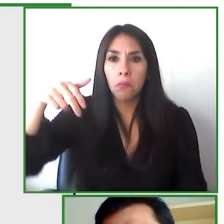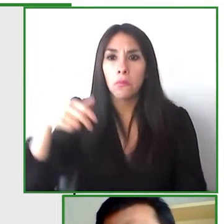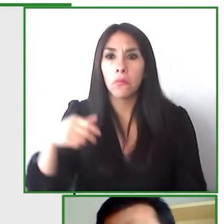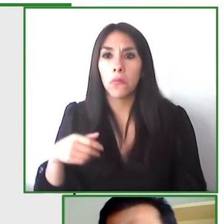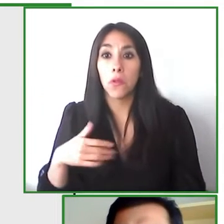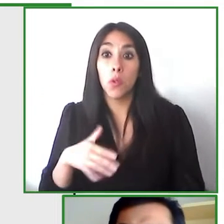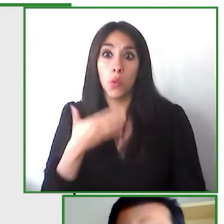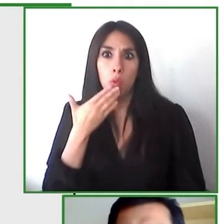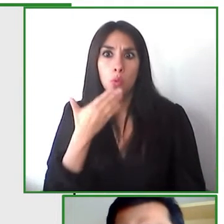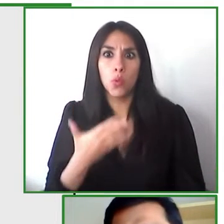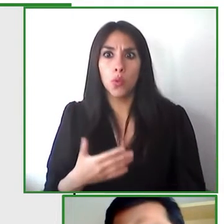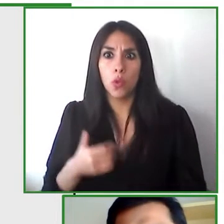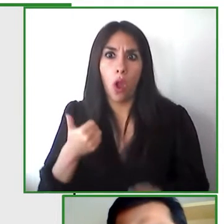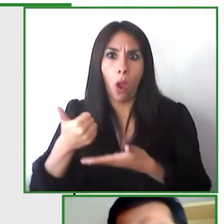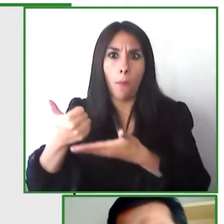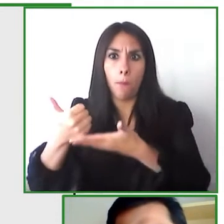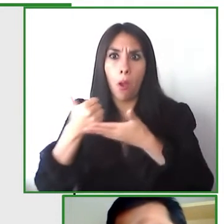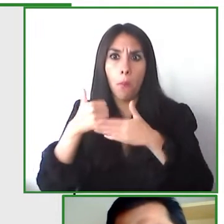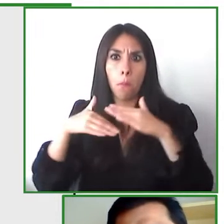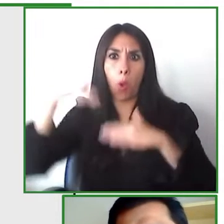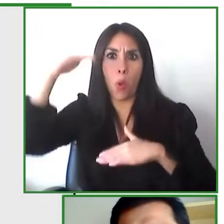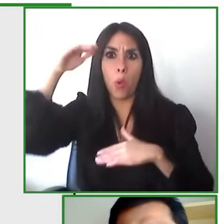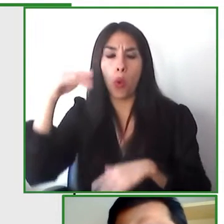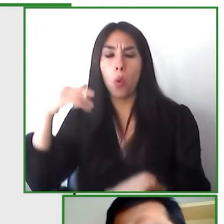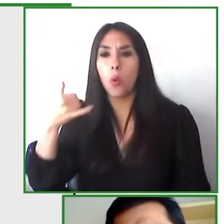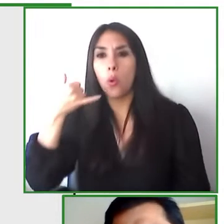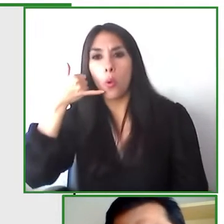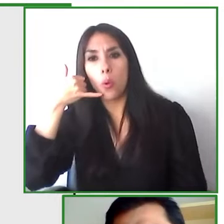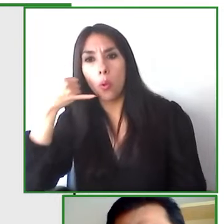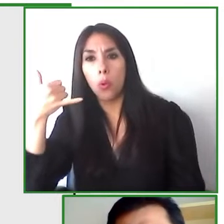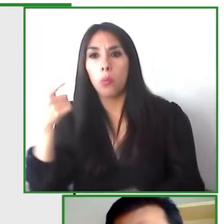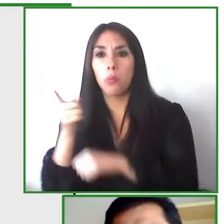that helps the user to arrive at their destination it's not just